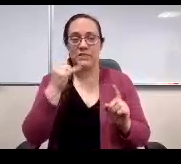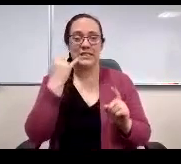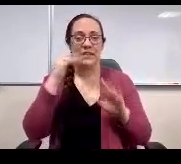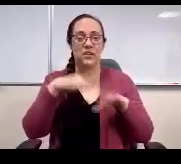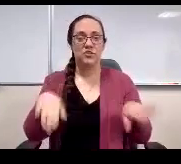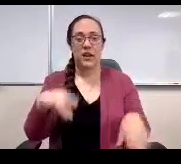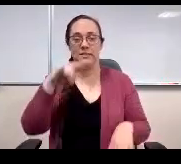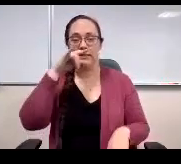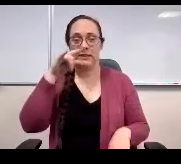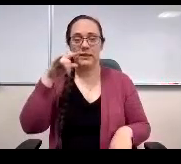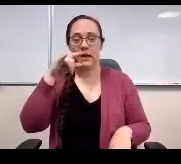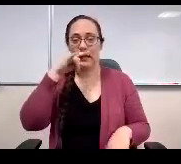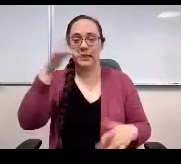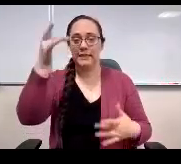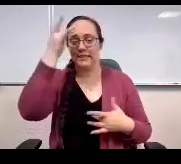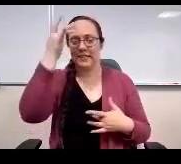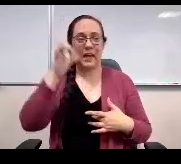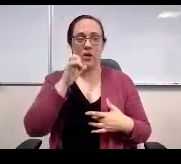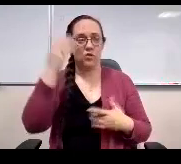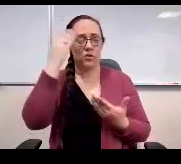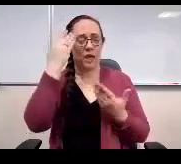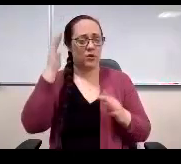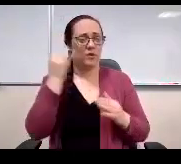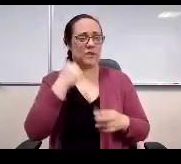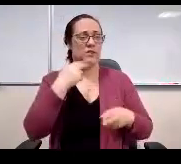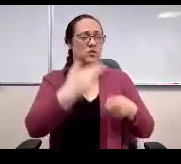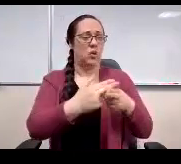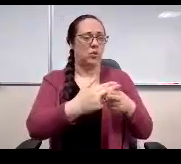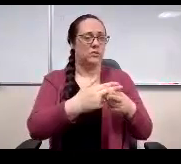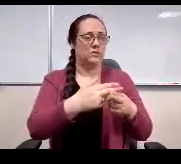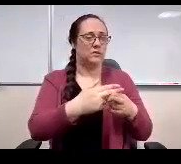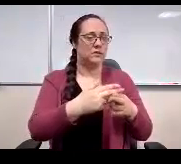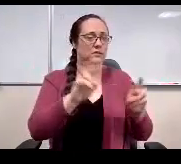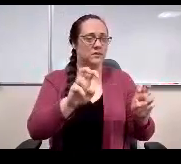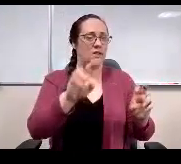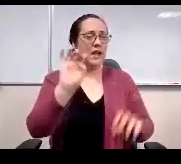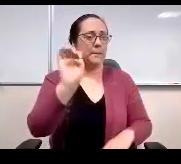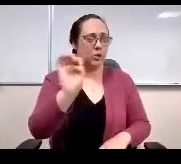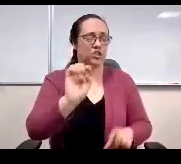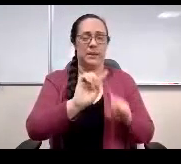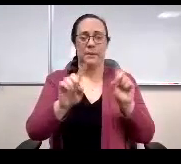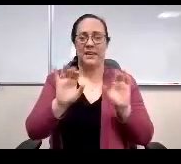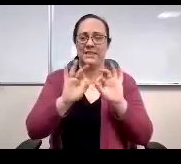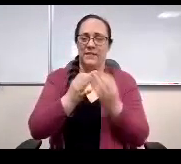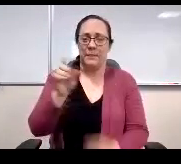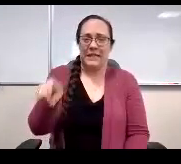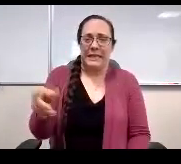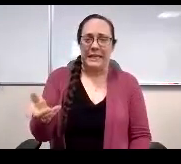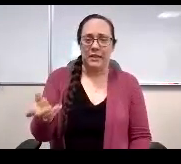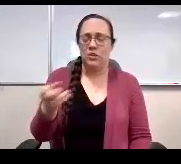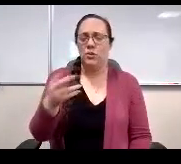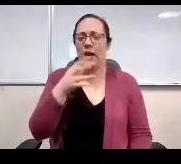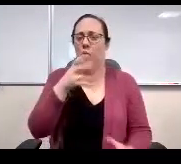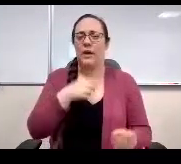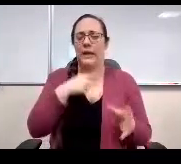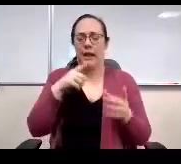Yeah, I'm not sure I call that an emergency, but it's definitely a family need. Sure, right? So I just I don't want to get into the